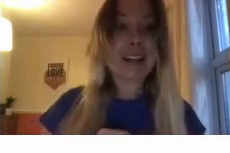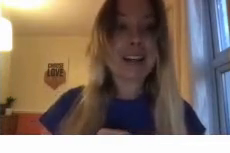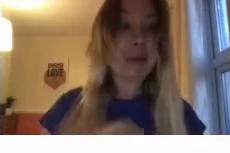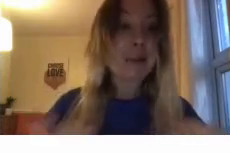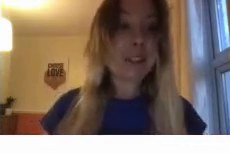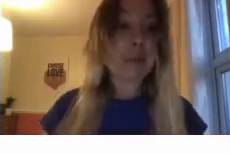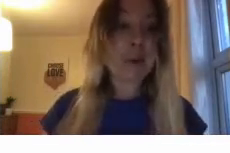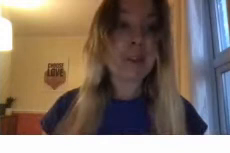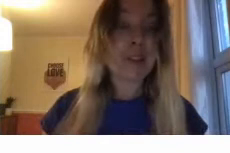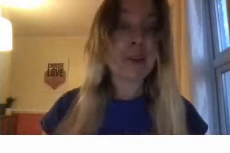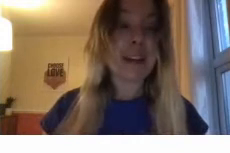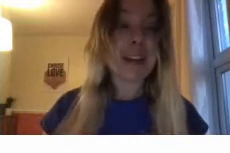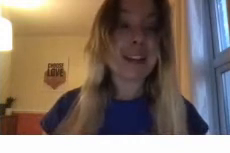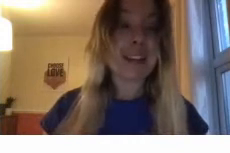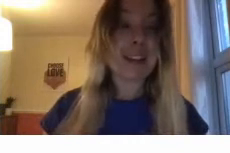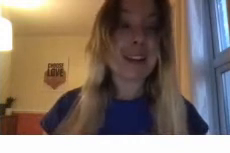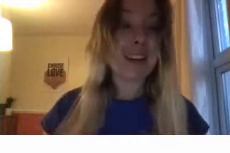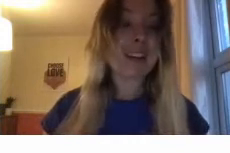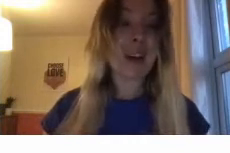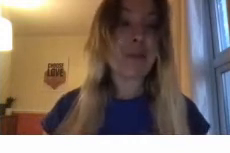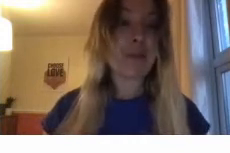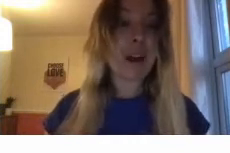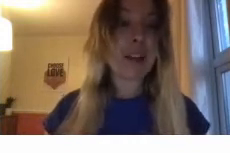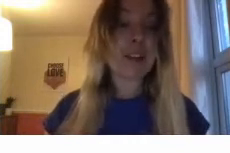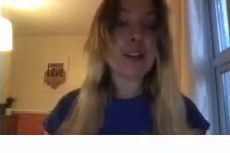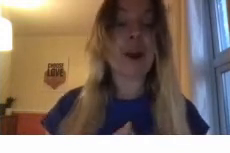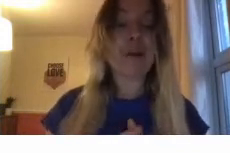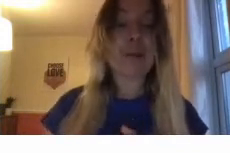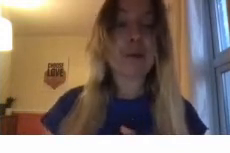able to signpost you in the kind of right direction to the right people